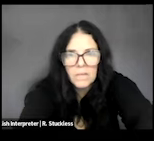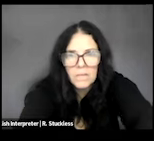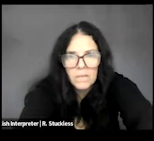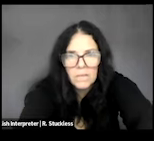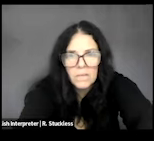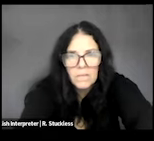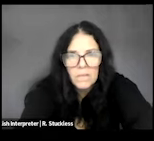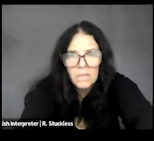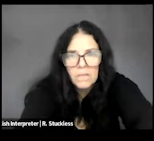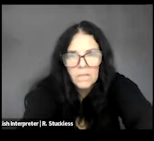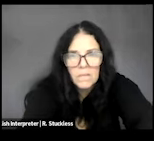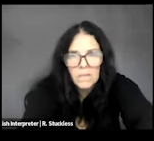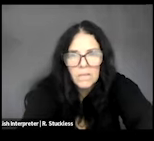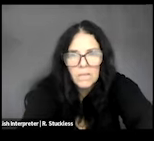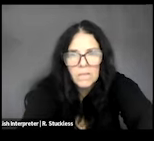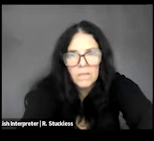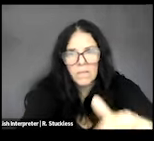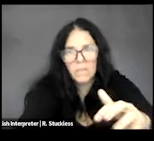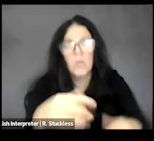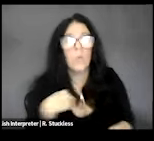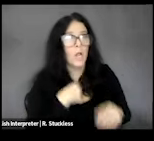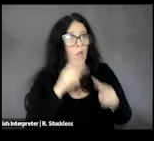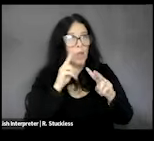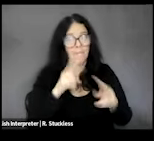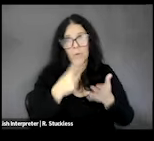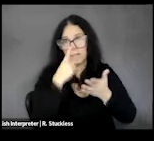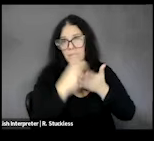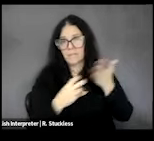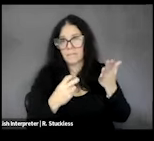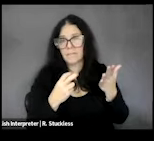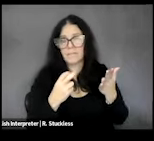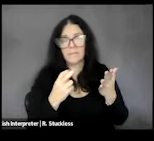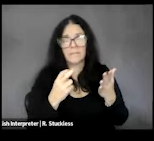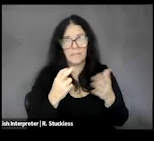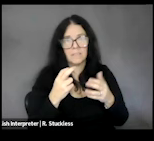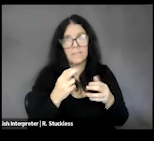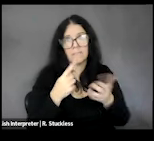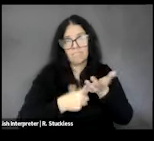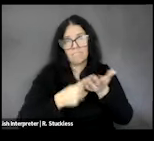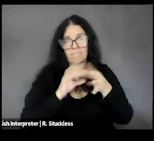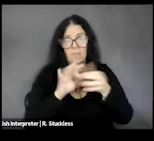Series. We are looking forward to diving into a discussion today around nutrition and disability.